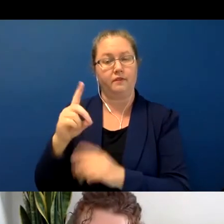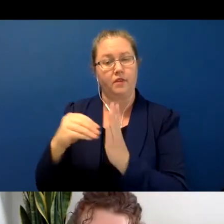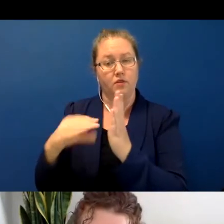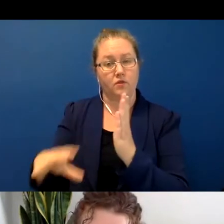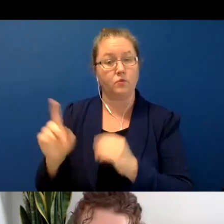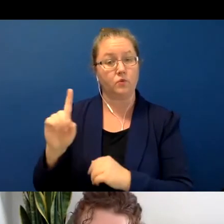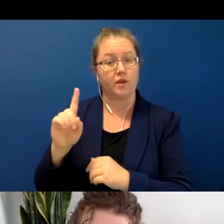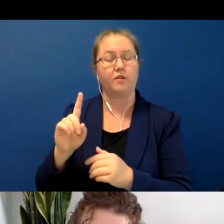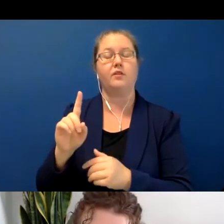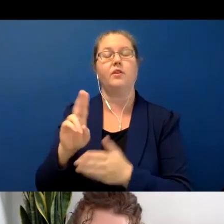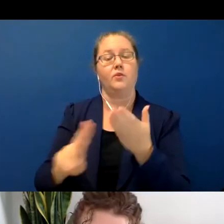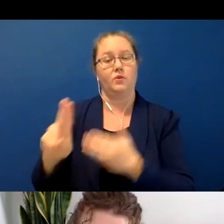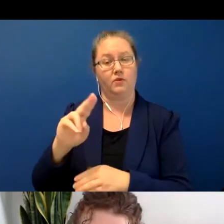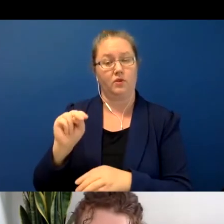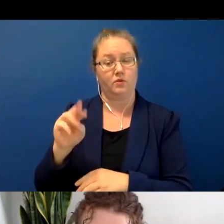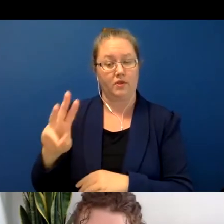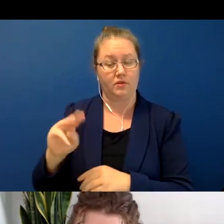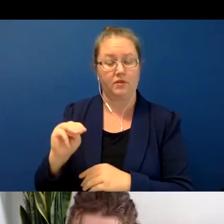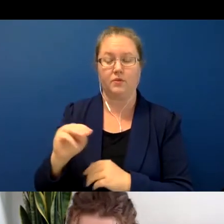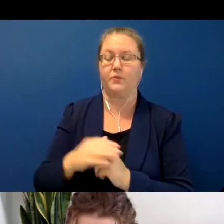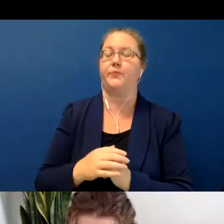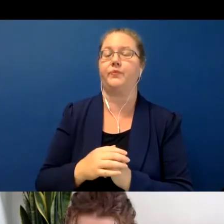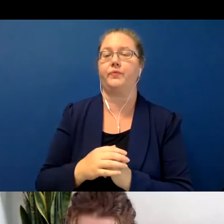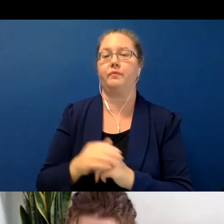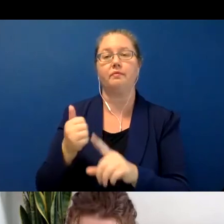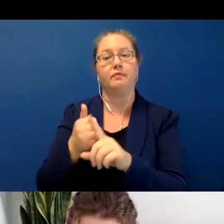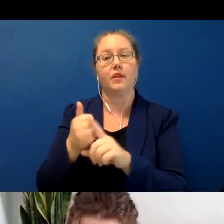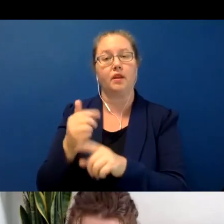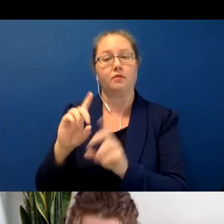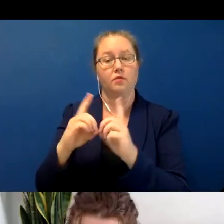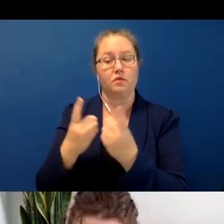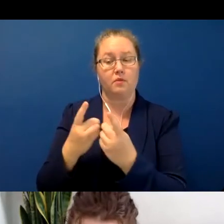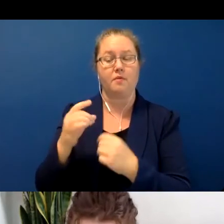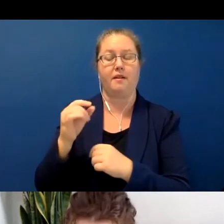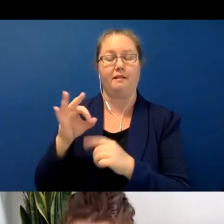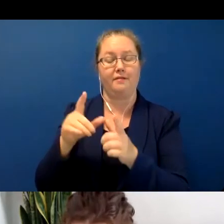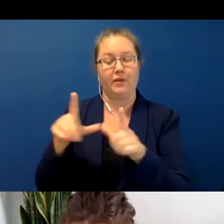and a visiting scholar at the Department of Linguistics at University of Rochester. Dr